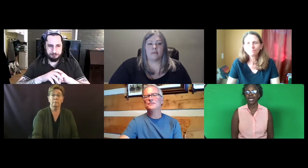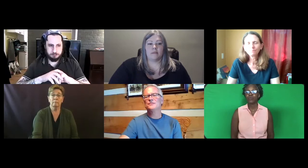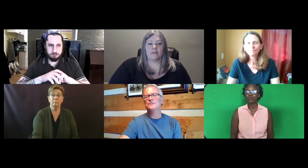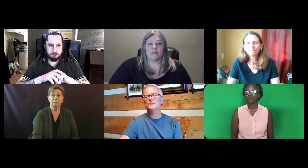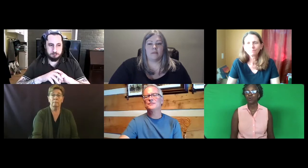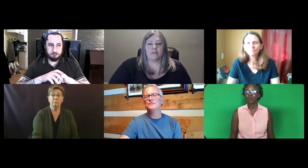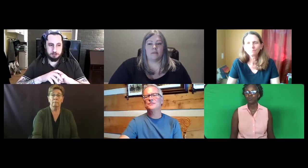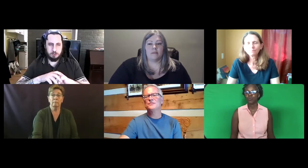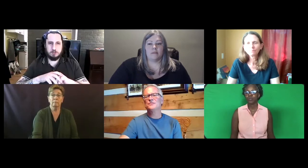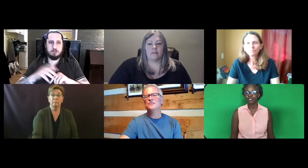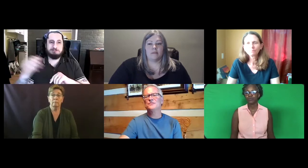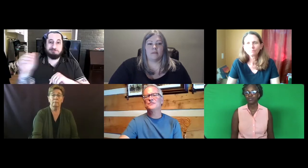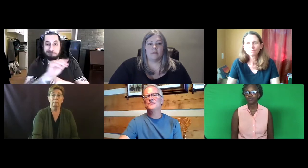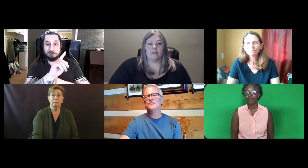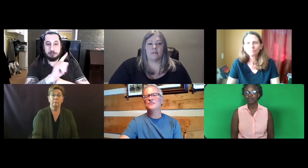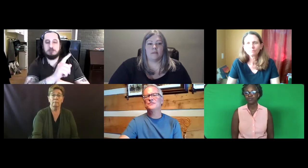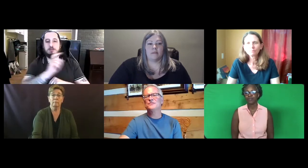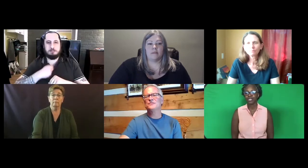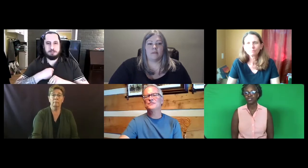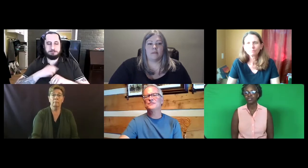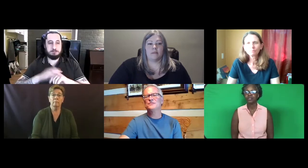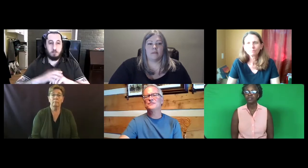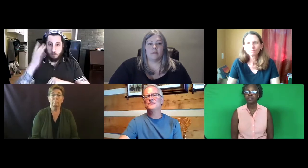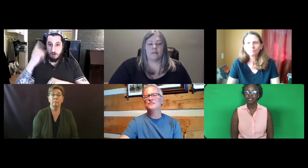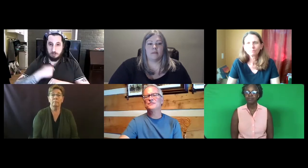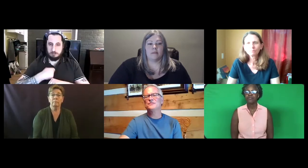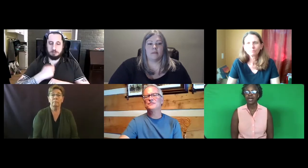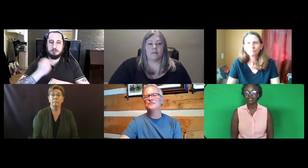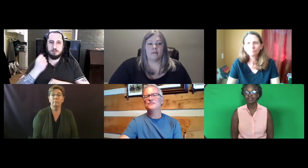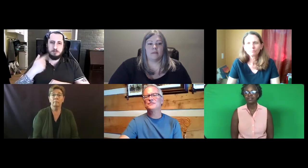we could grow the pool of interpreters who have certification. That was valid.